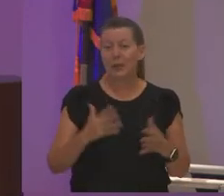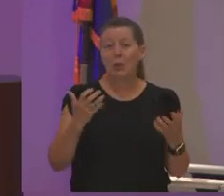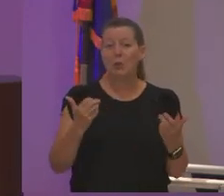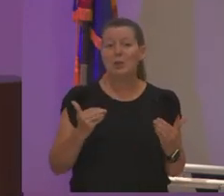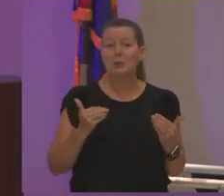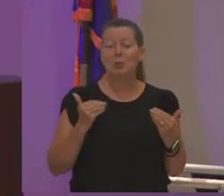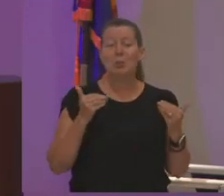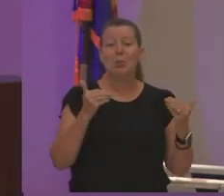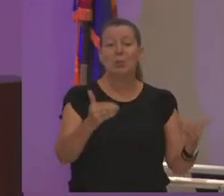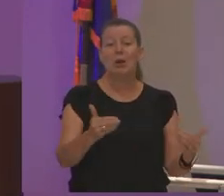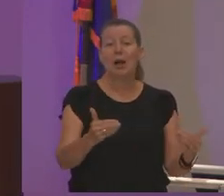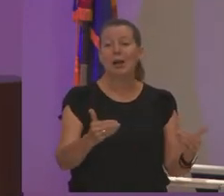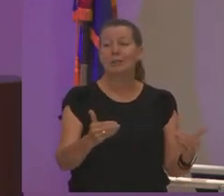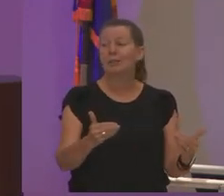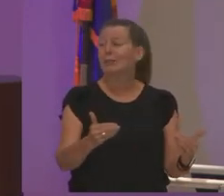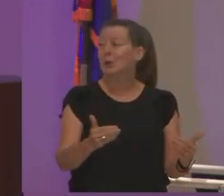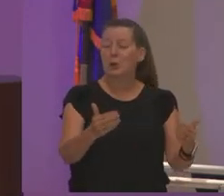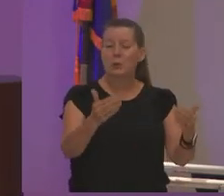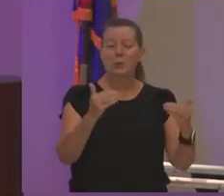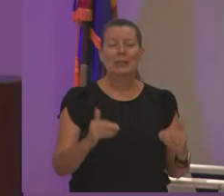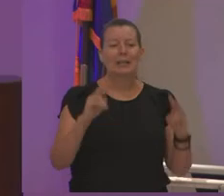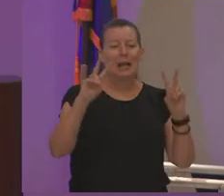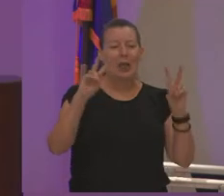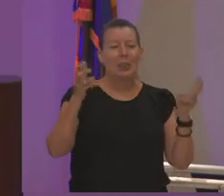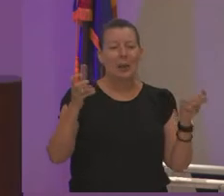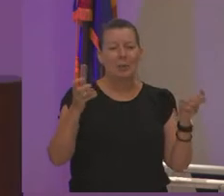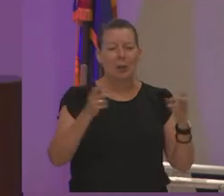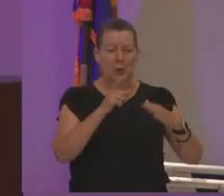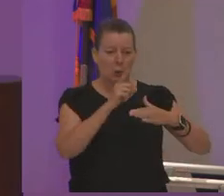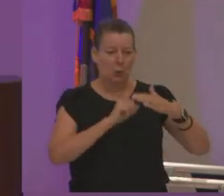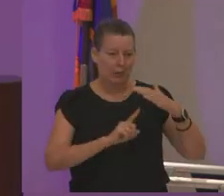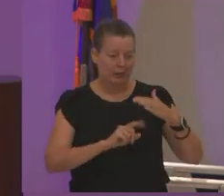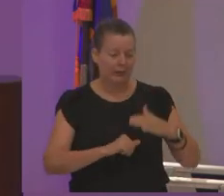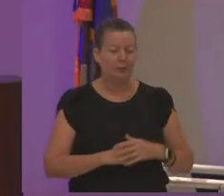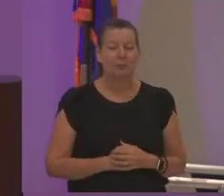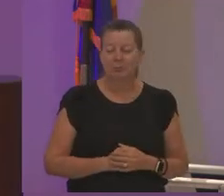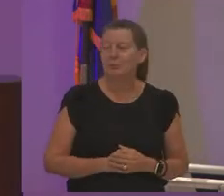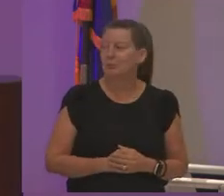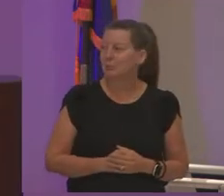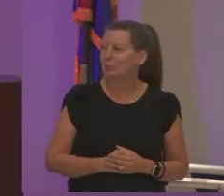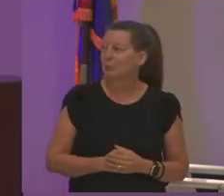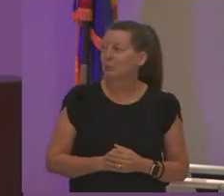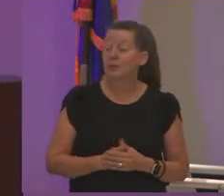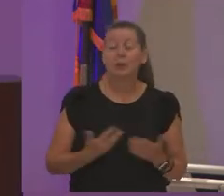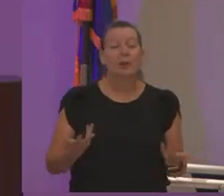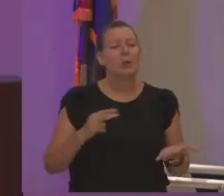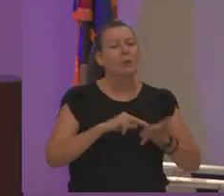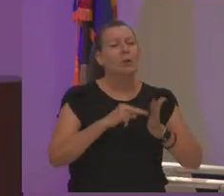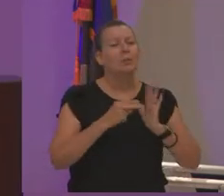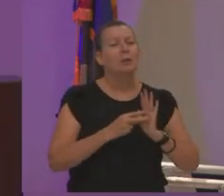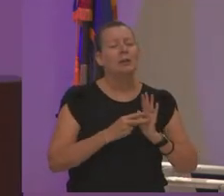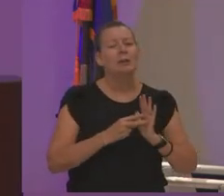next uh the next theme which is humility and what i'm talking about when i talk about grace